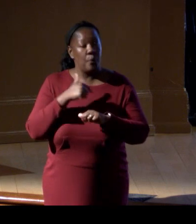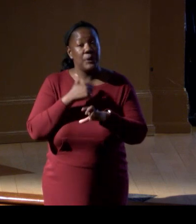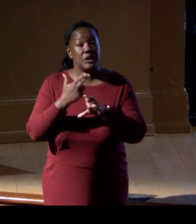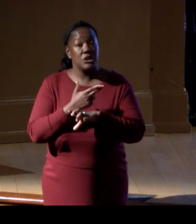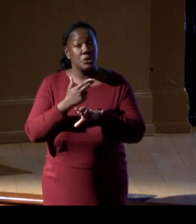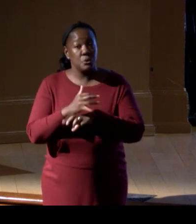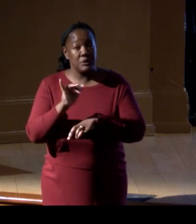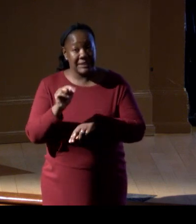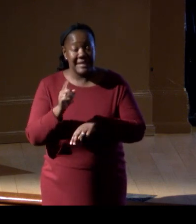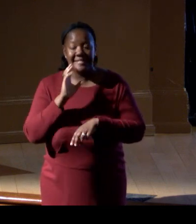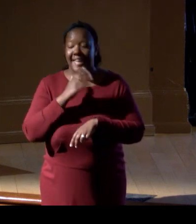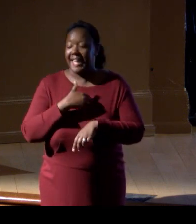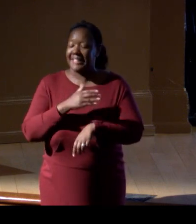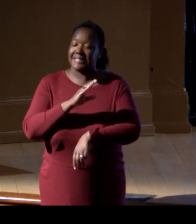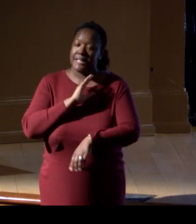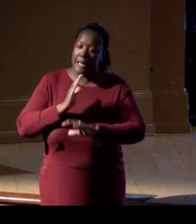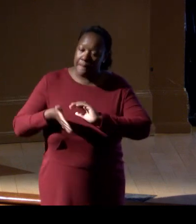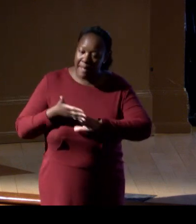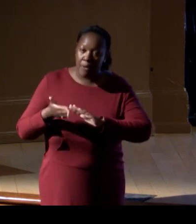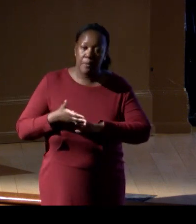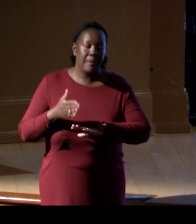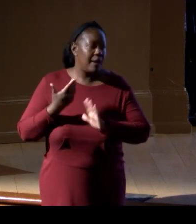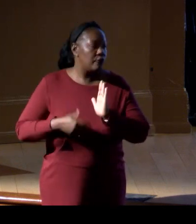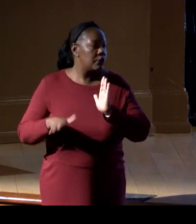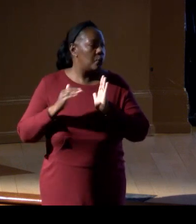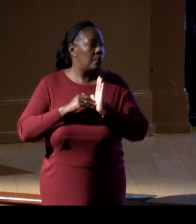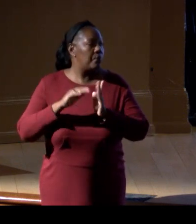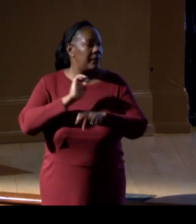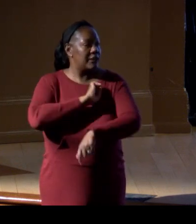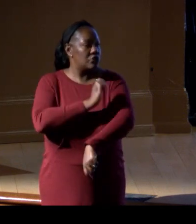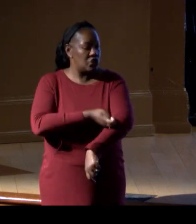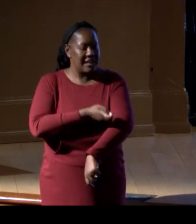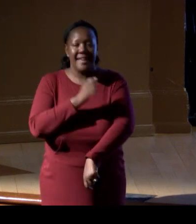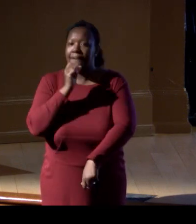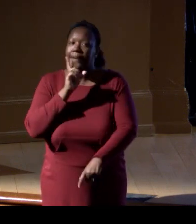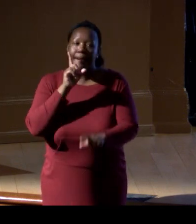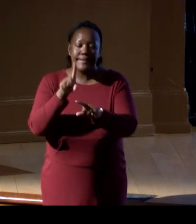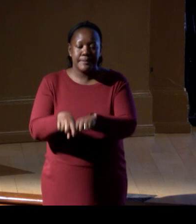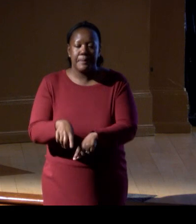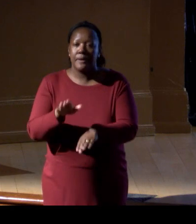by renewable energy, and not have to rely on batteries, or conventional energy?